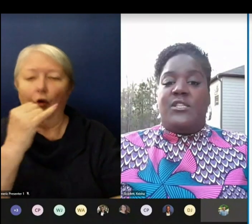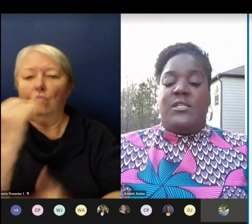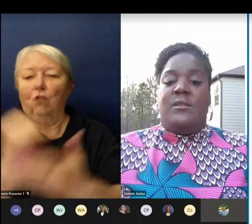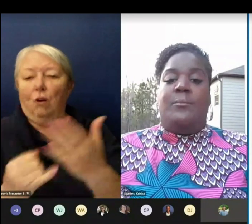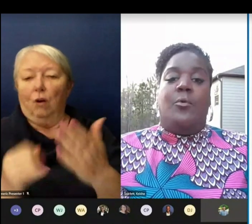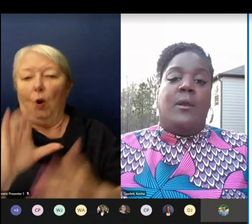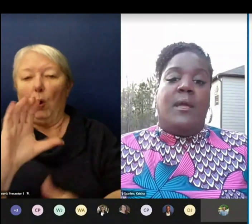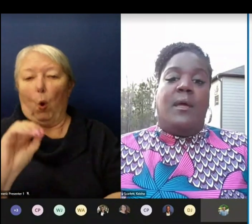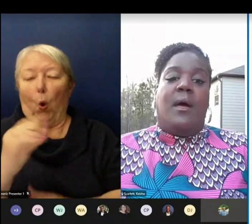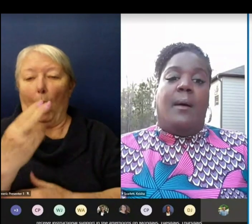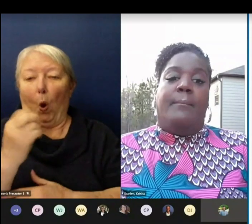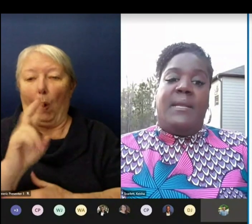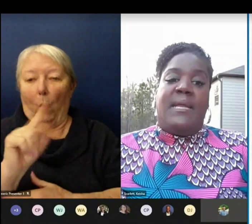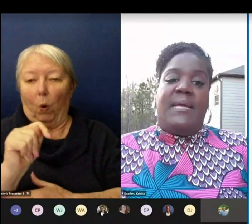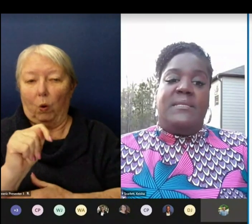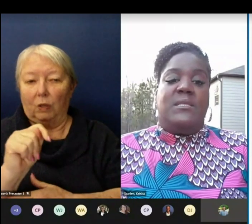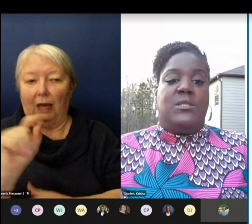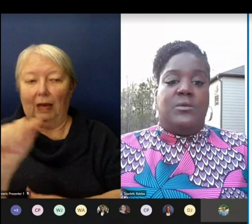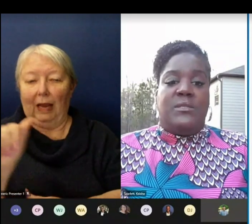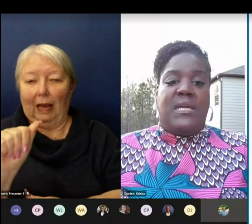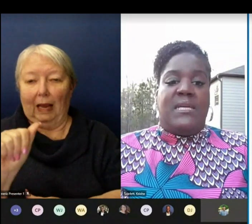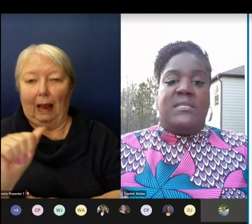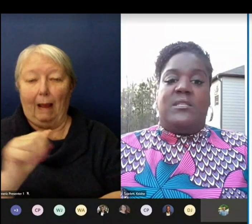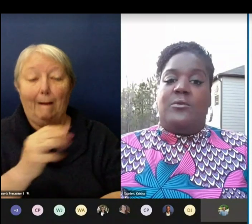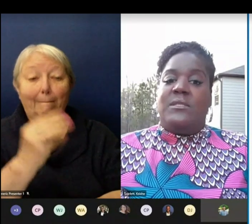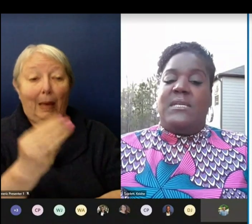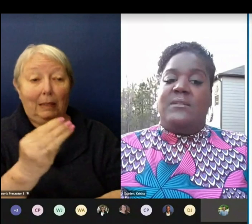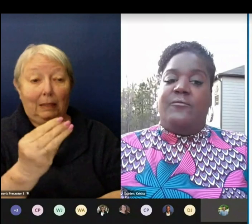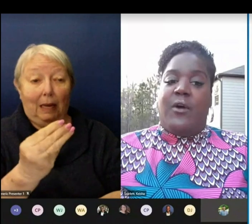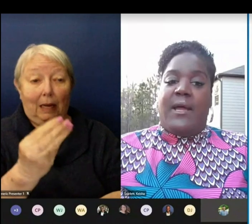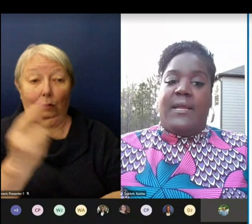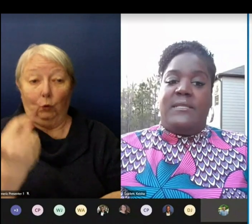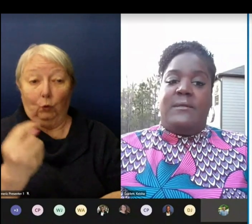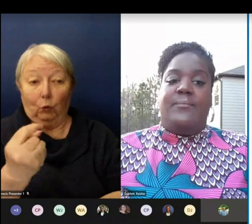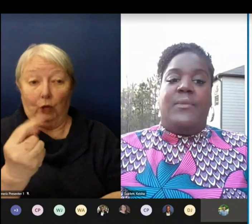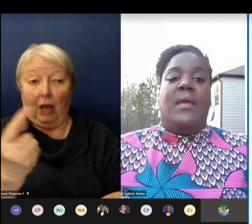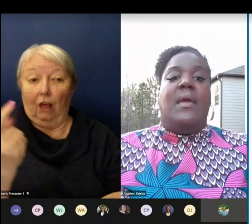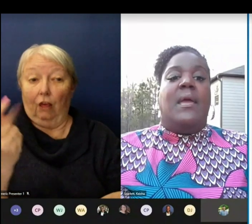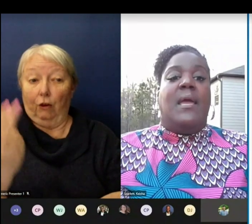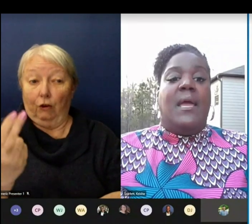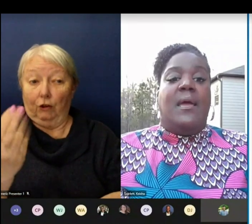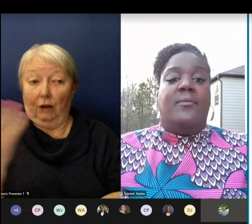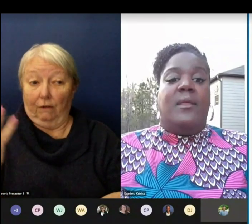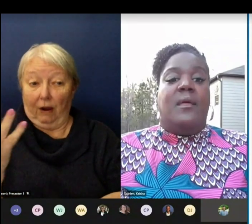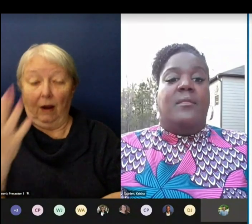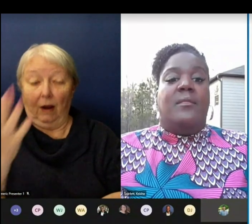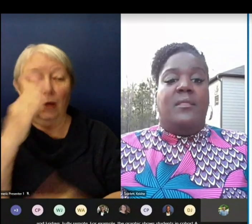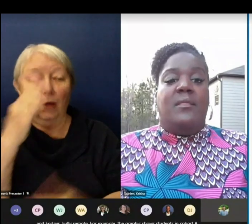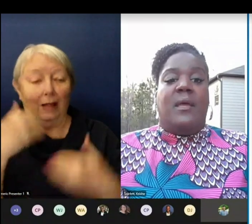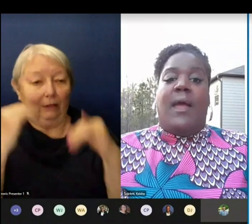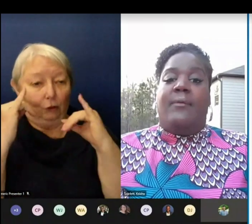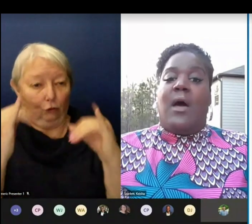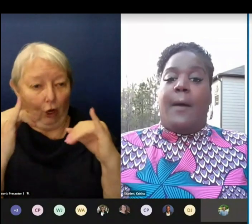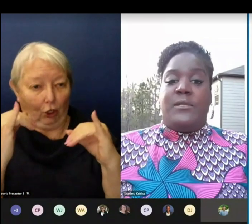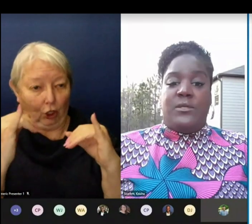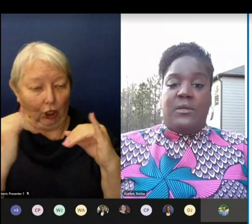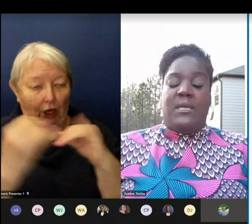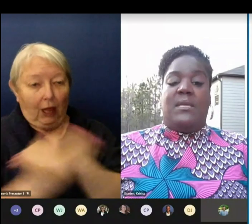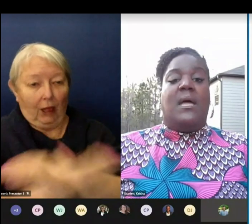in the morning on Mondays Tuesdays Thursdays and Fridays. And then they will have the opportunity to come